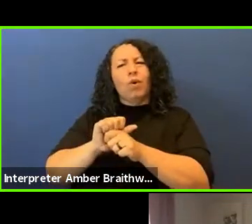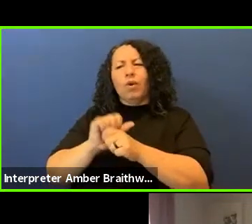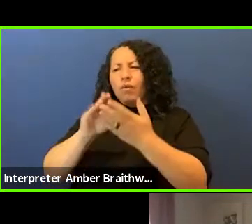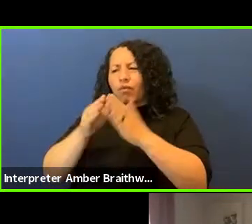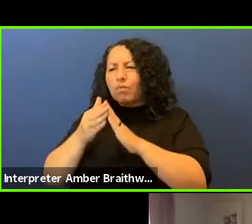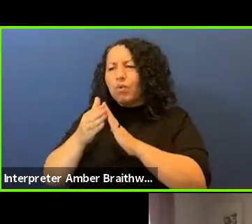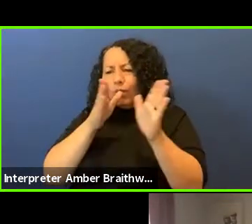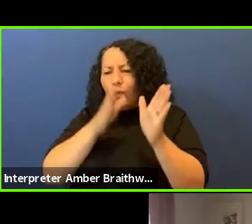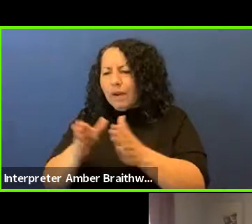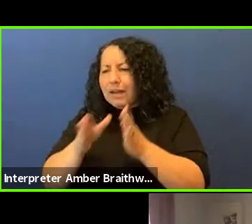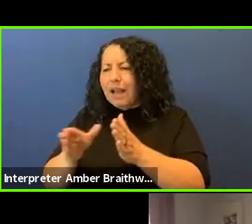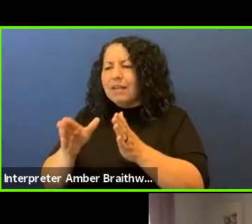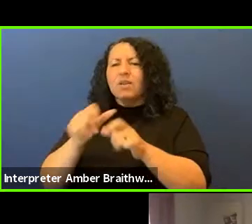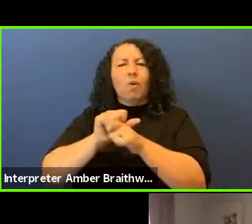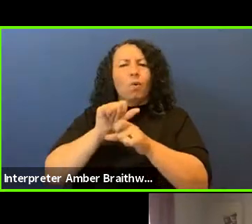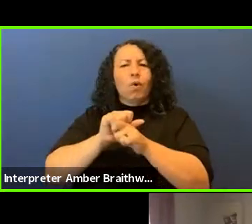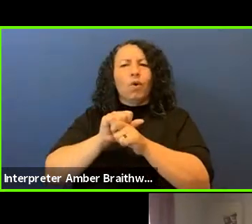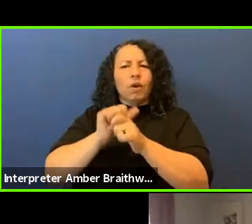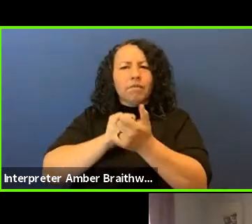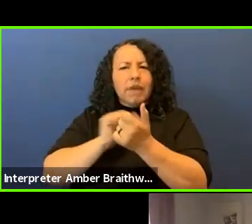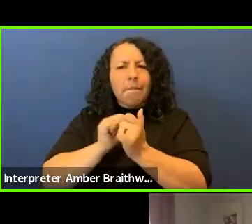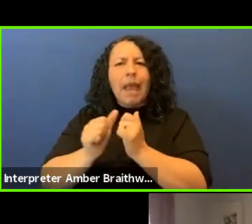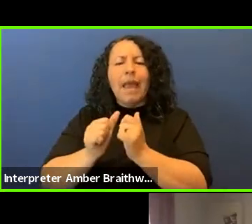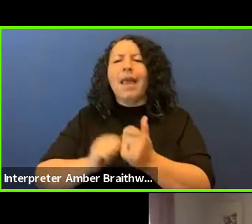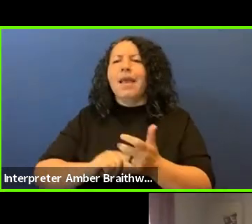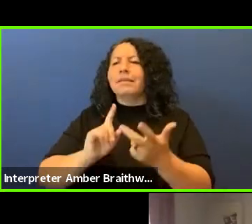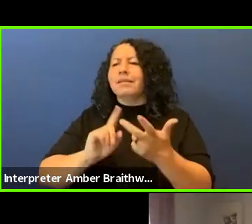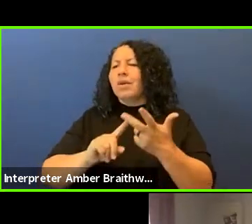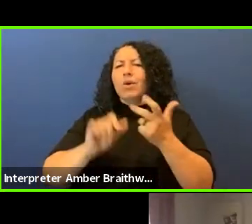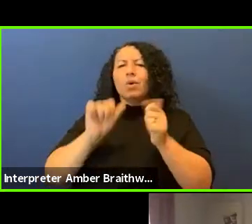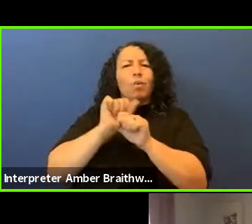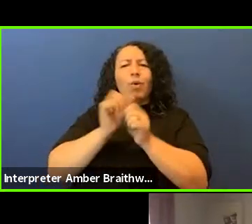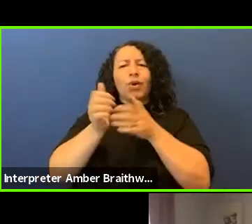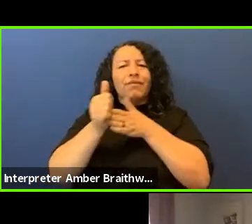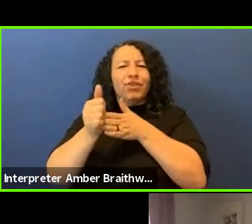the work of campaigns, and the work of leadership.